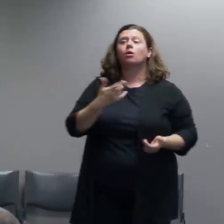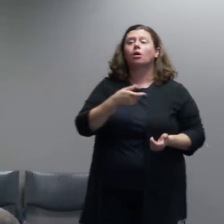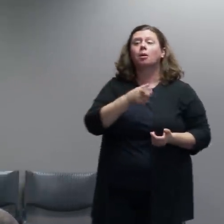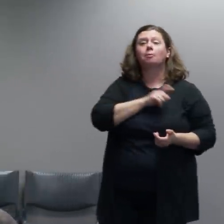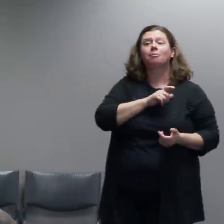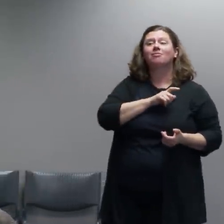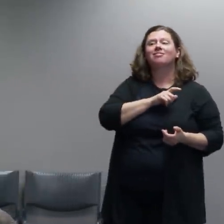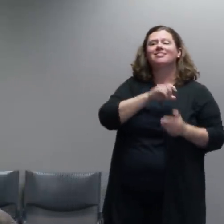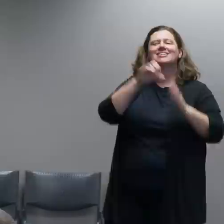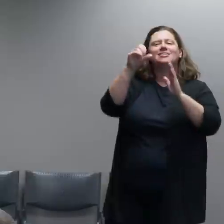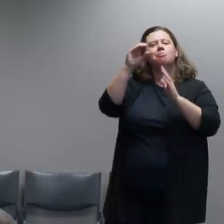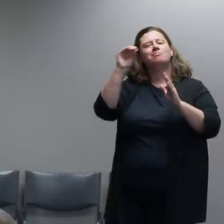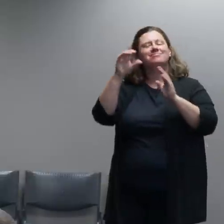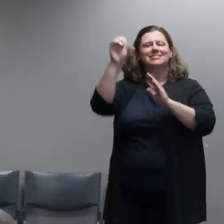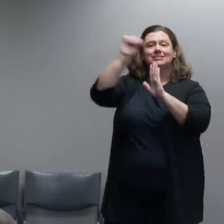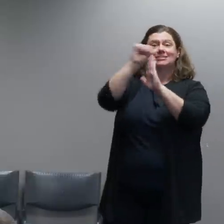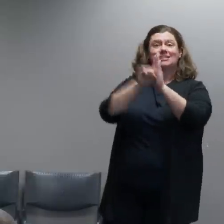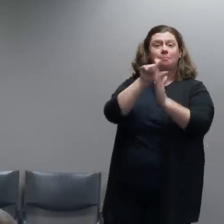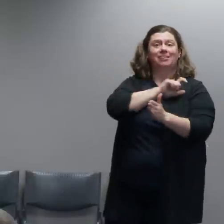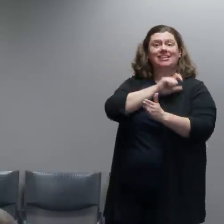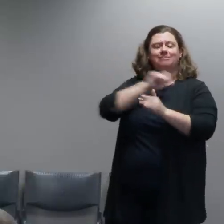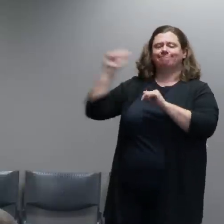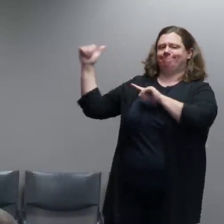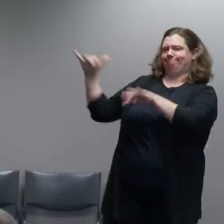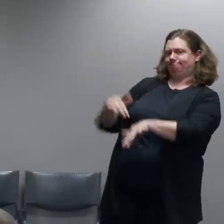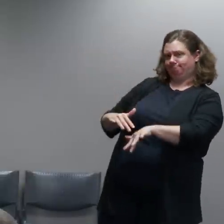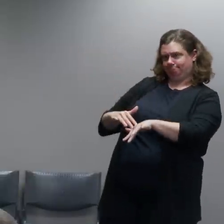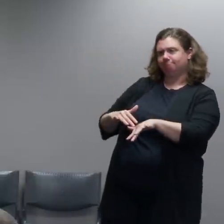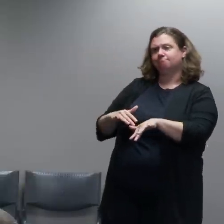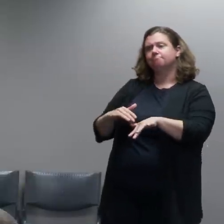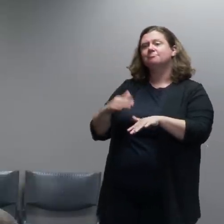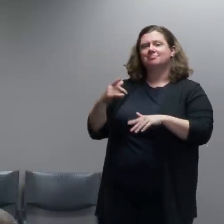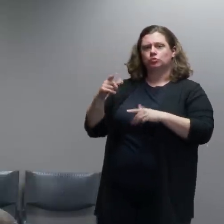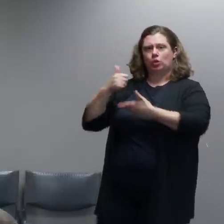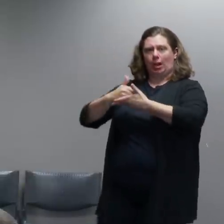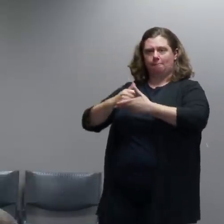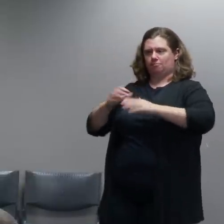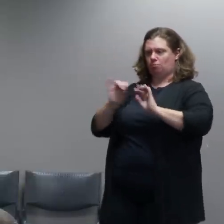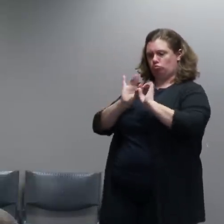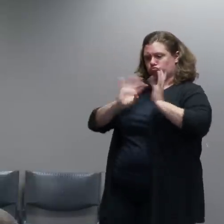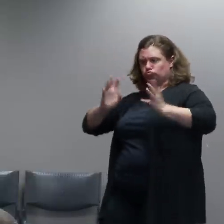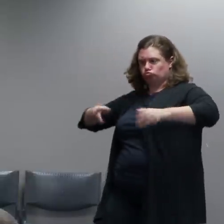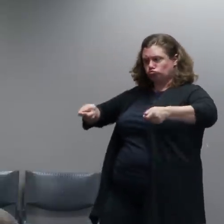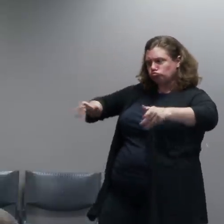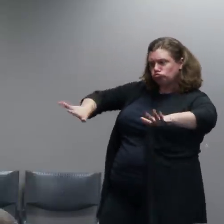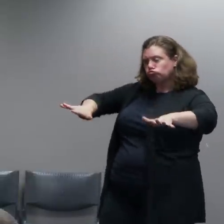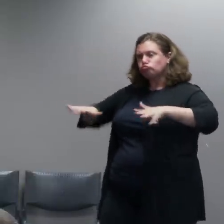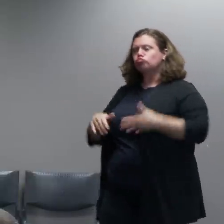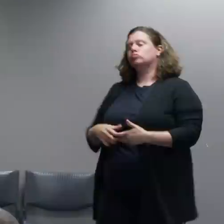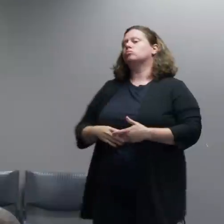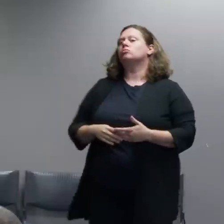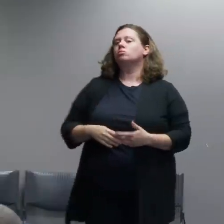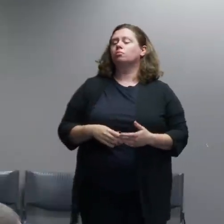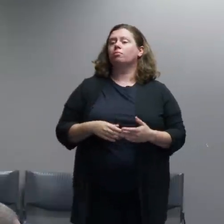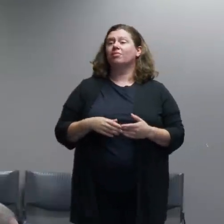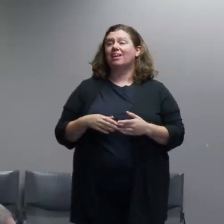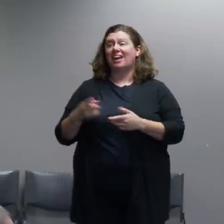assisting us that night. Once the group got to Lombard and Campbell